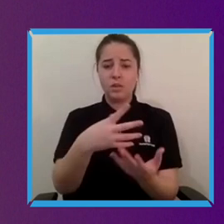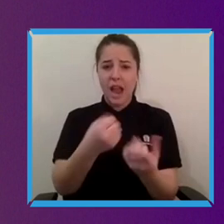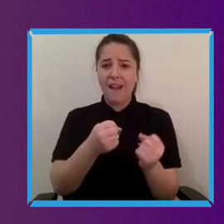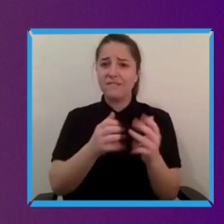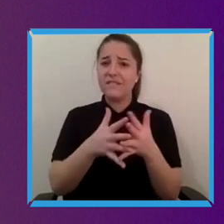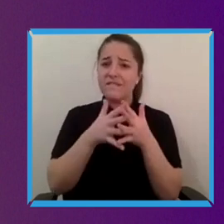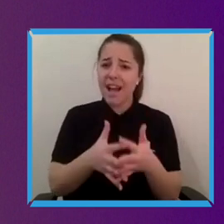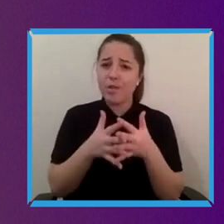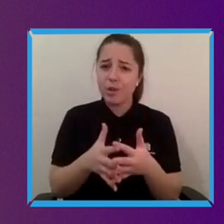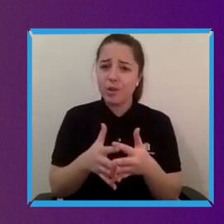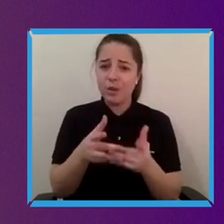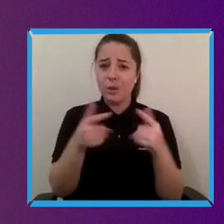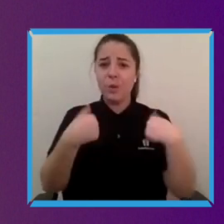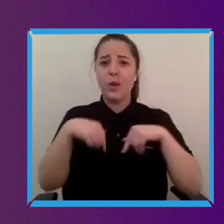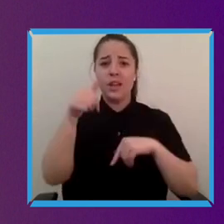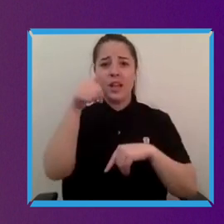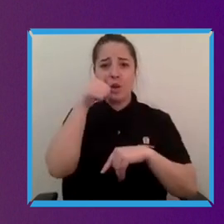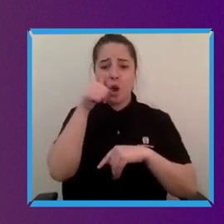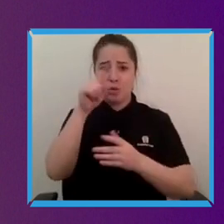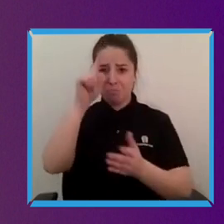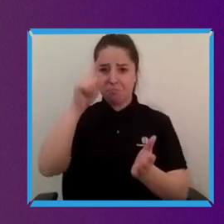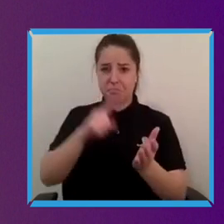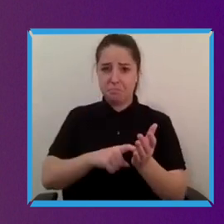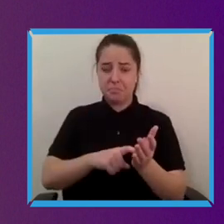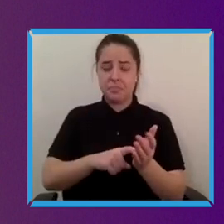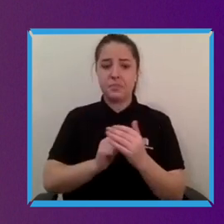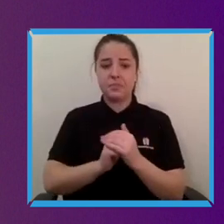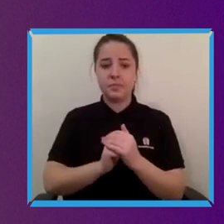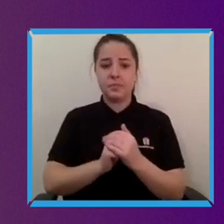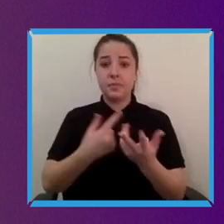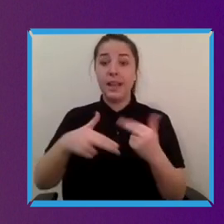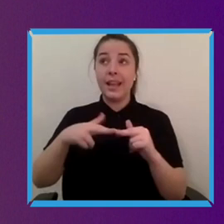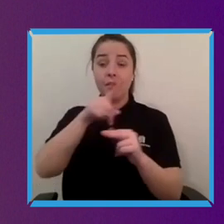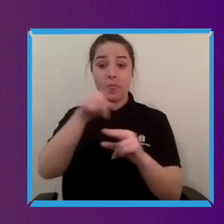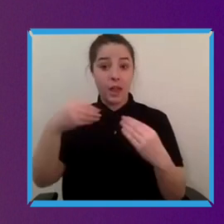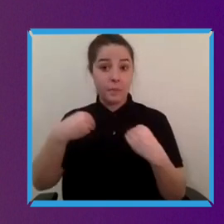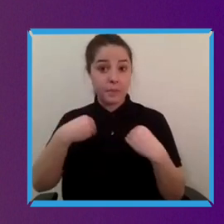know that the investment that those corporates need to make